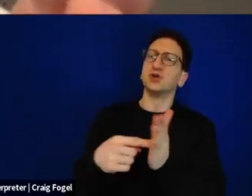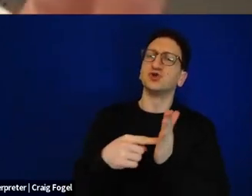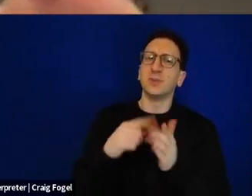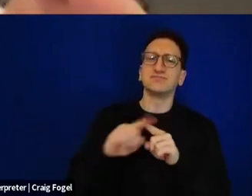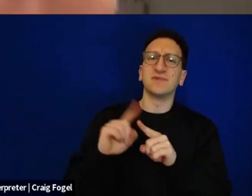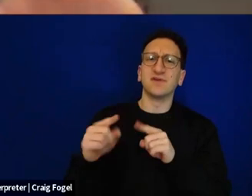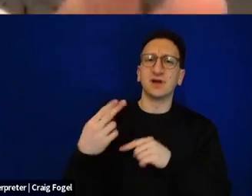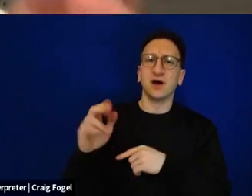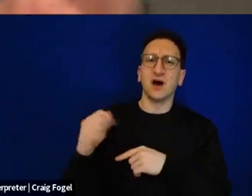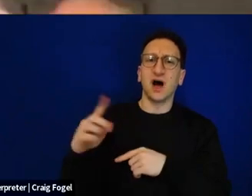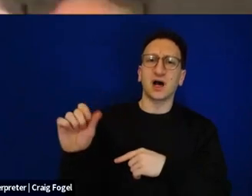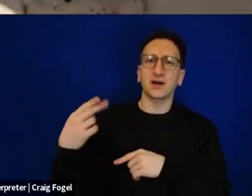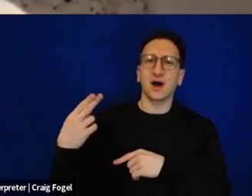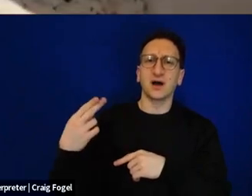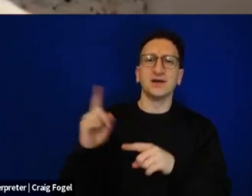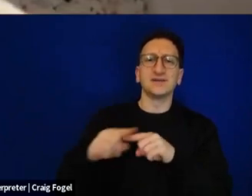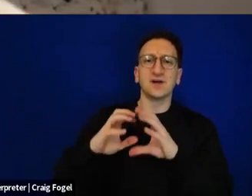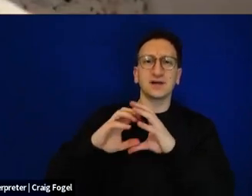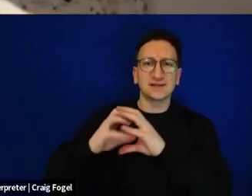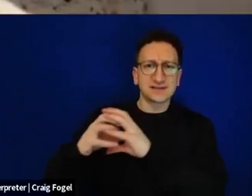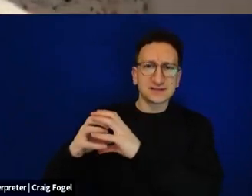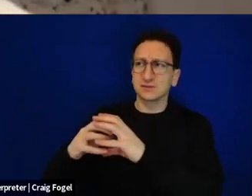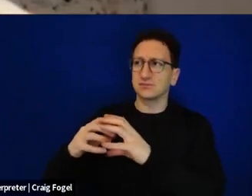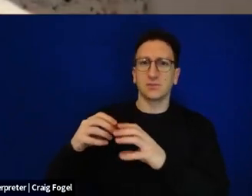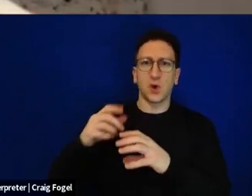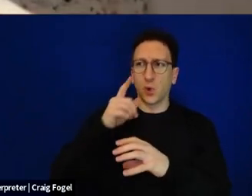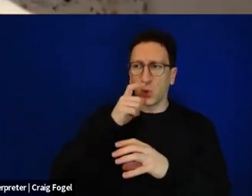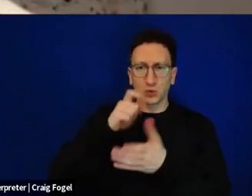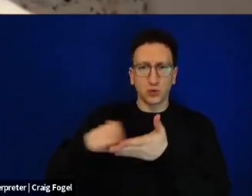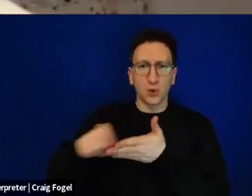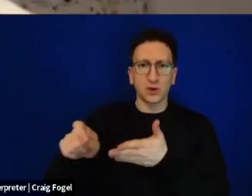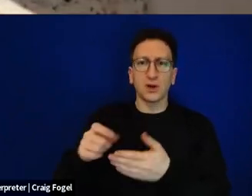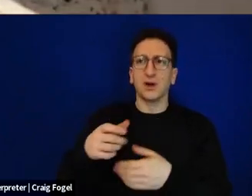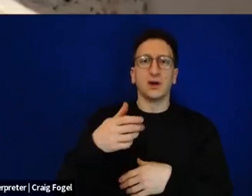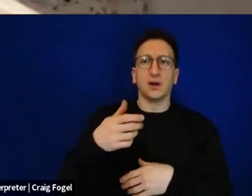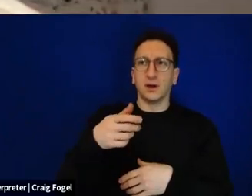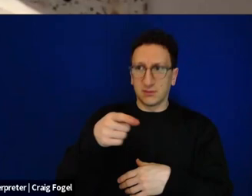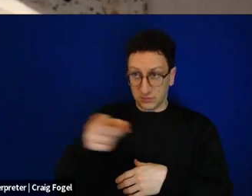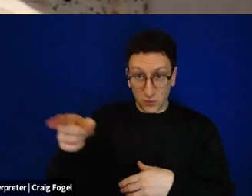in the Kibbutzim and the Yeshuvim attacked on October 7th? Because what I wanted to do is